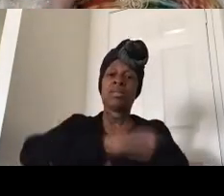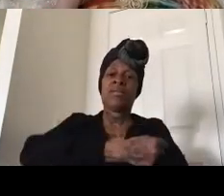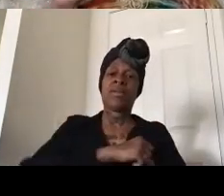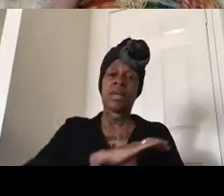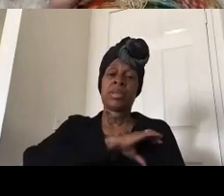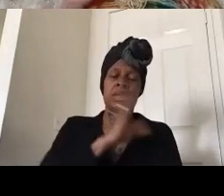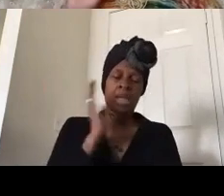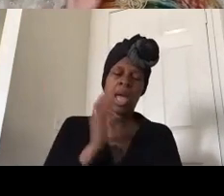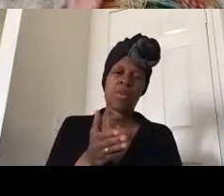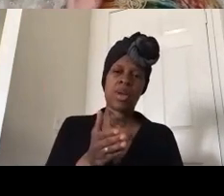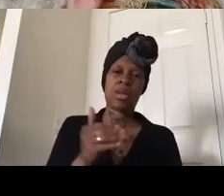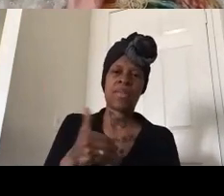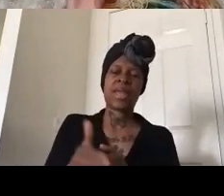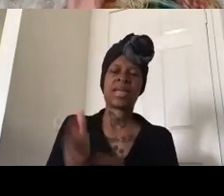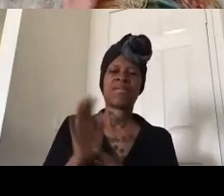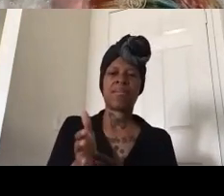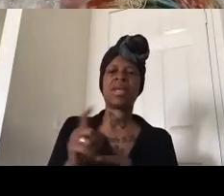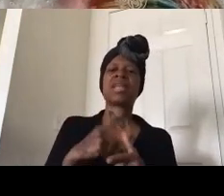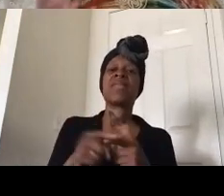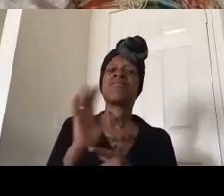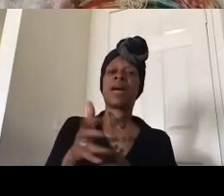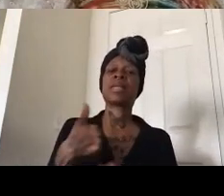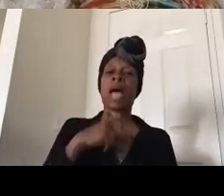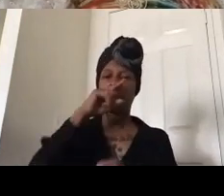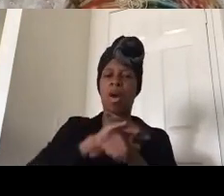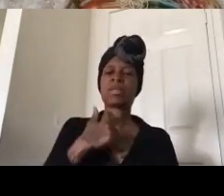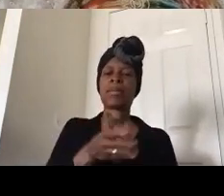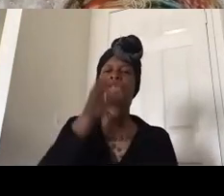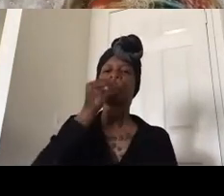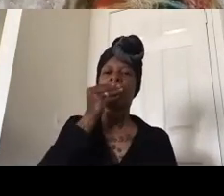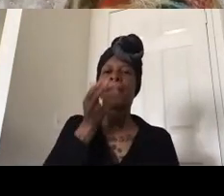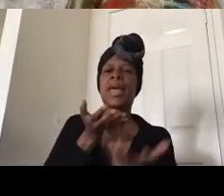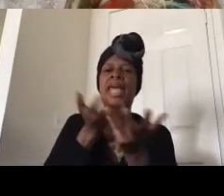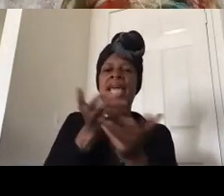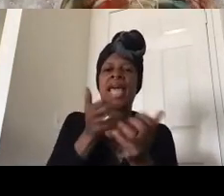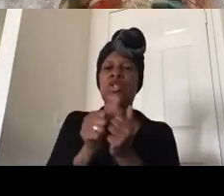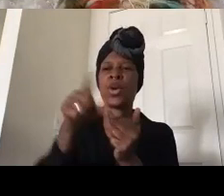minutes i promise i'll shut up and engage in the chat um more